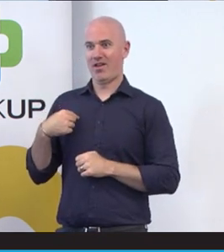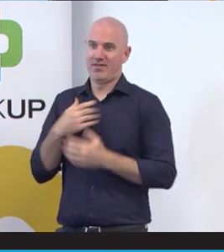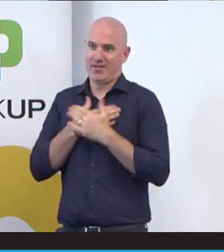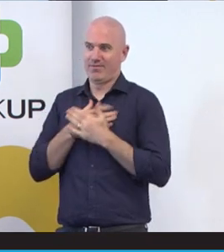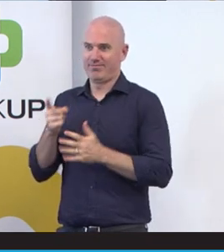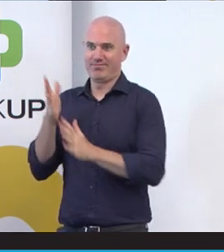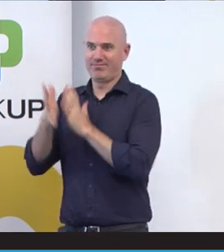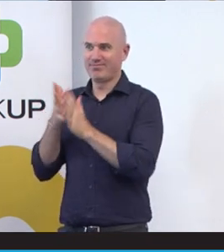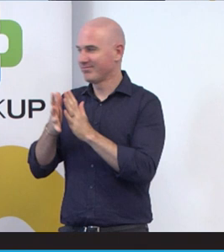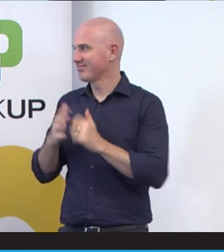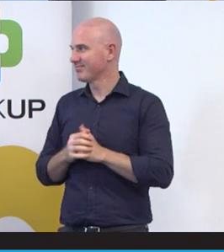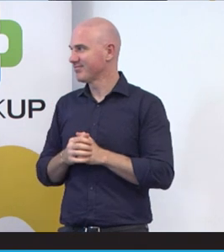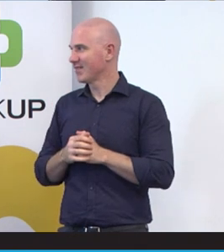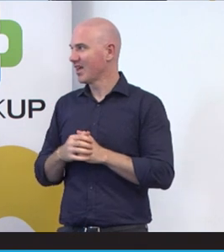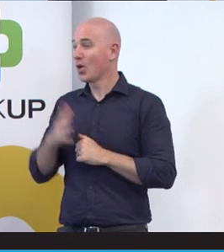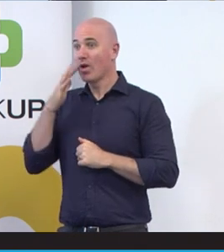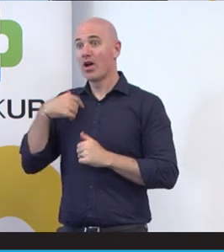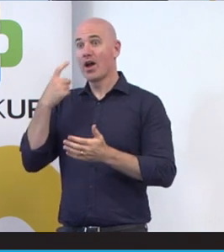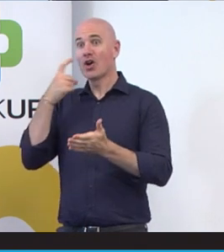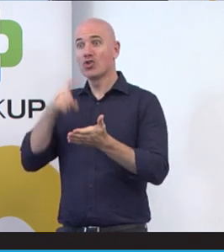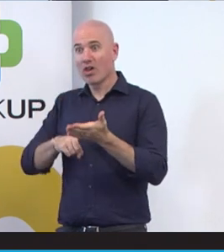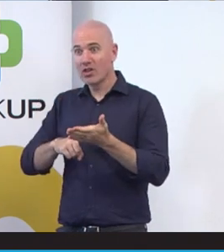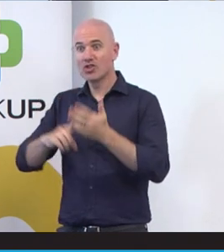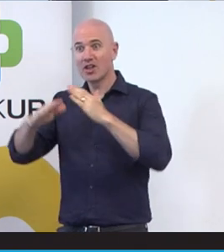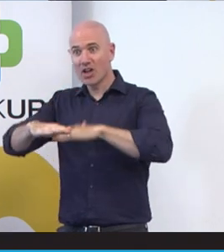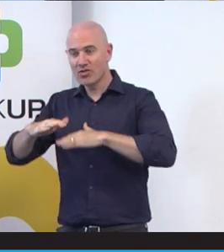especially when I do the acknowledgment of country, I use the opportunity to